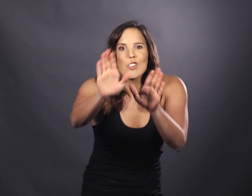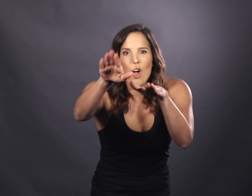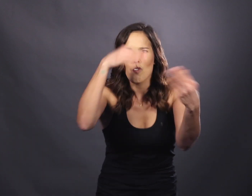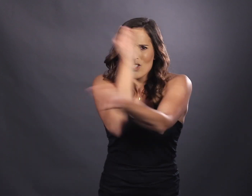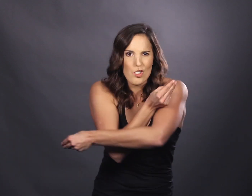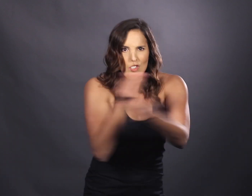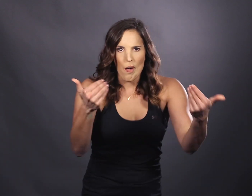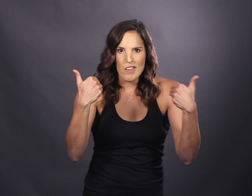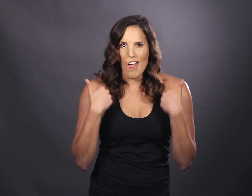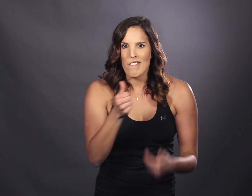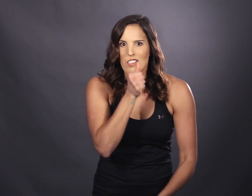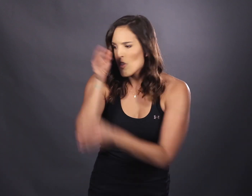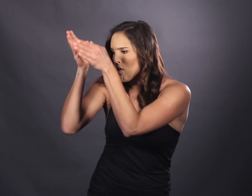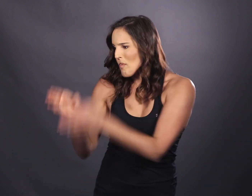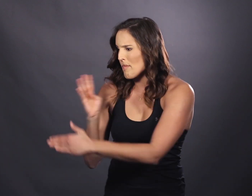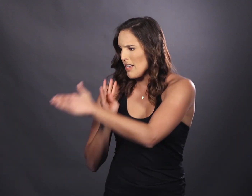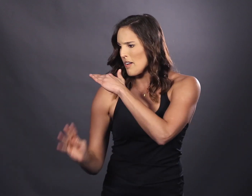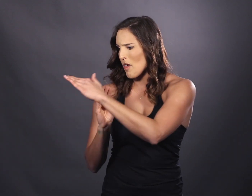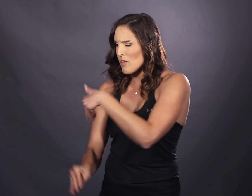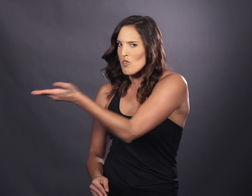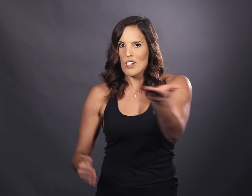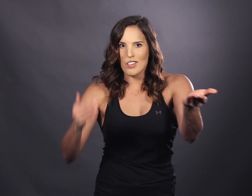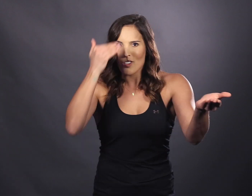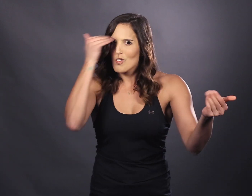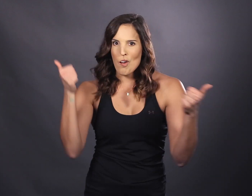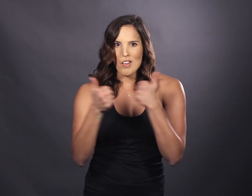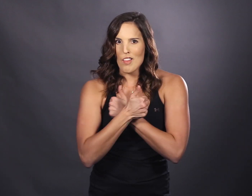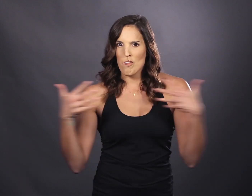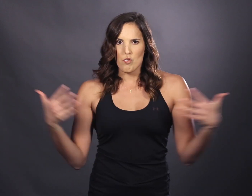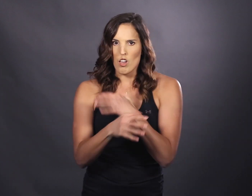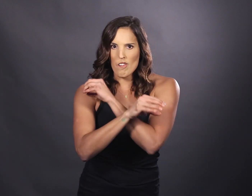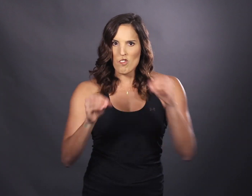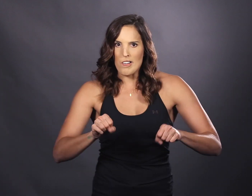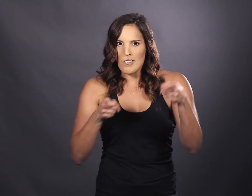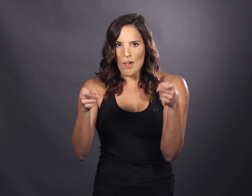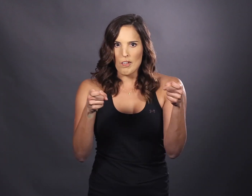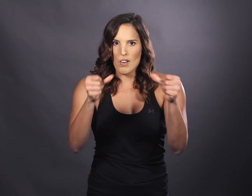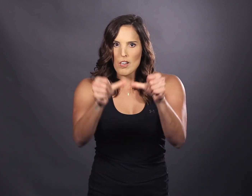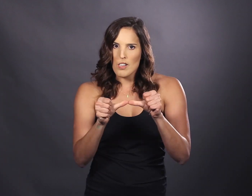Yo. Turns out we have a secret weapon! An immigrant you know and love who's unafraid to step in!